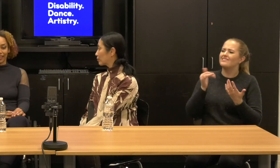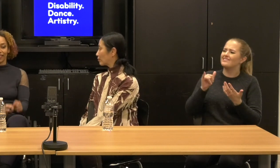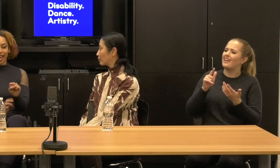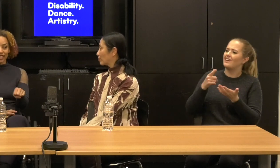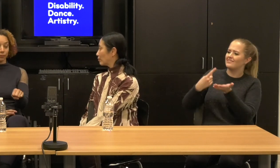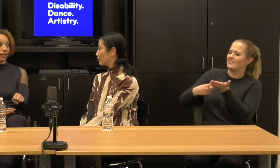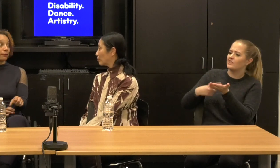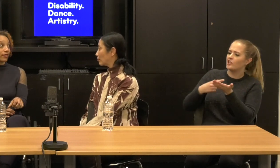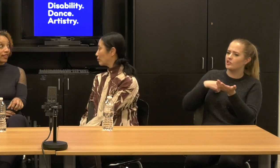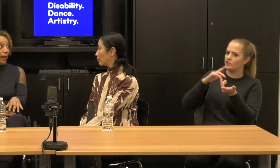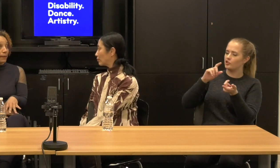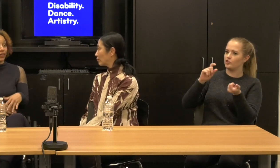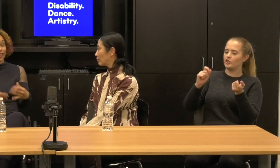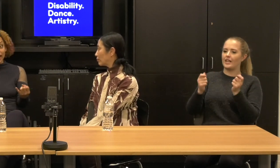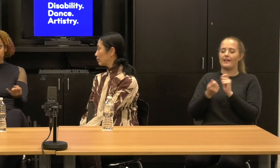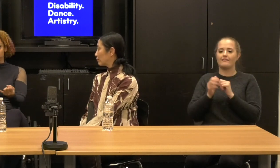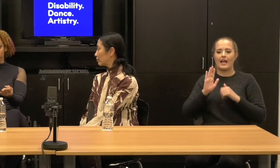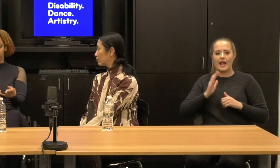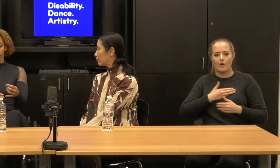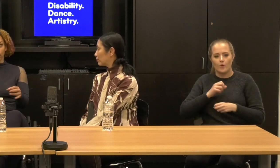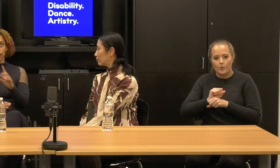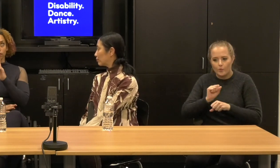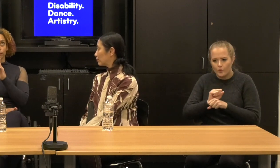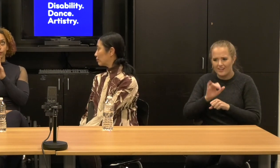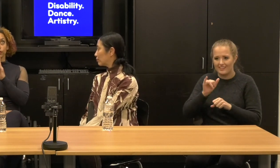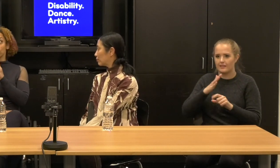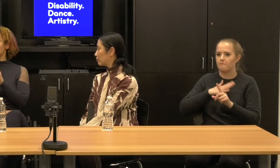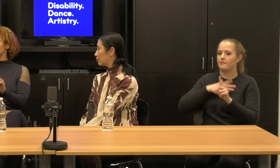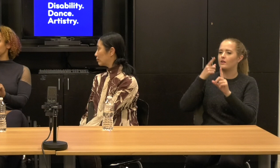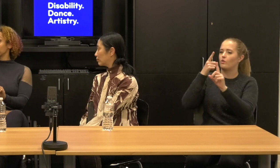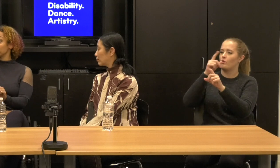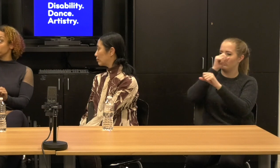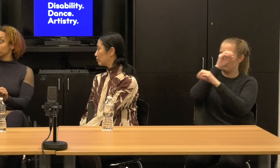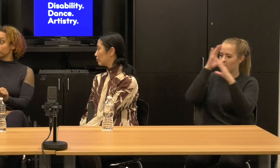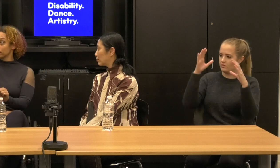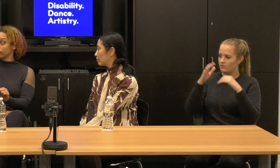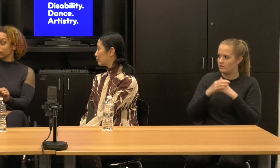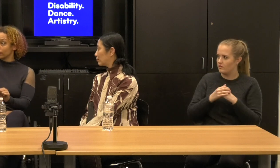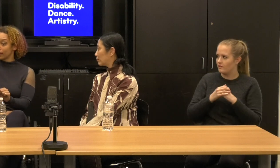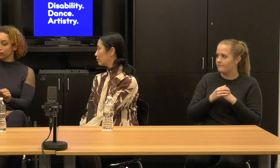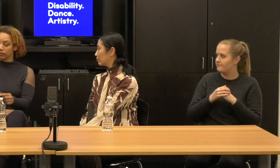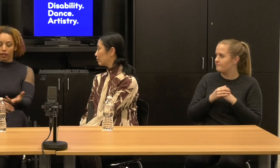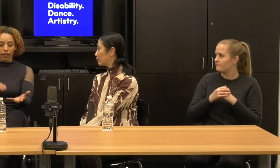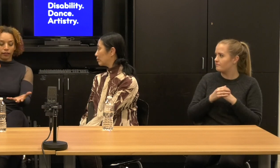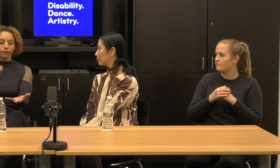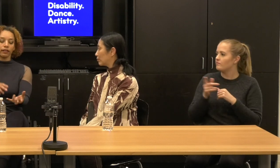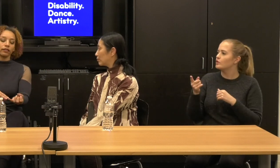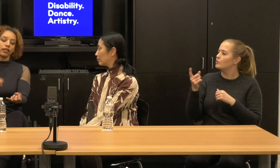And that's what I want to see happen. That's what I'm. So you asked about what the field, what does the field need next?